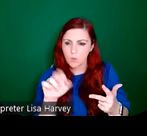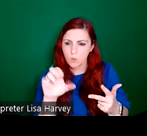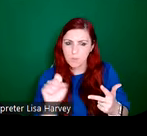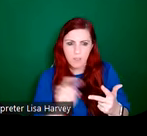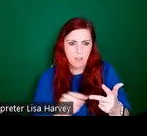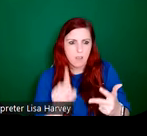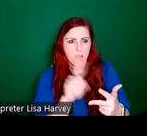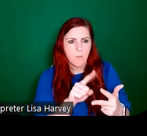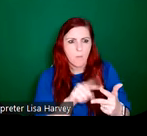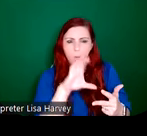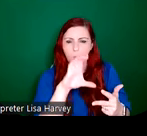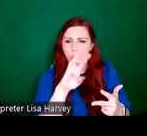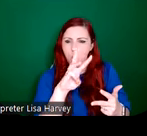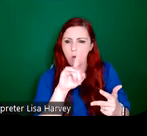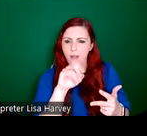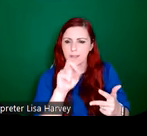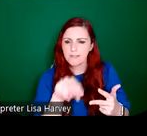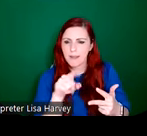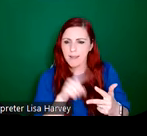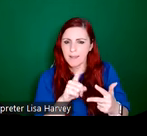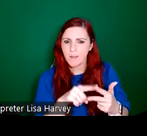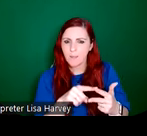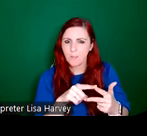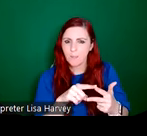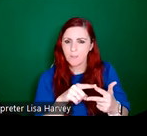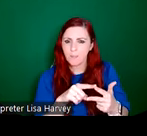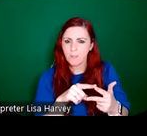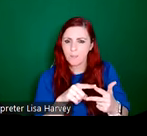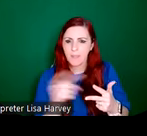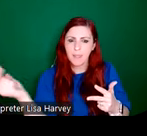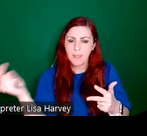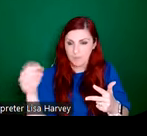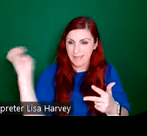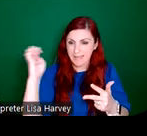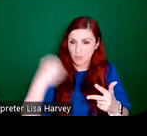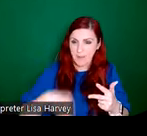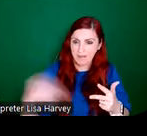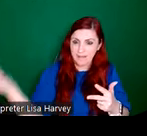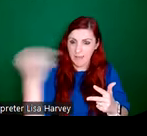Watson came to Ireland, he was an English artist, he came to Ireland to work at